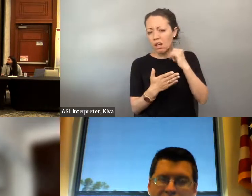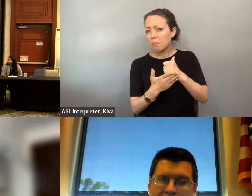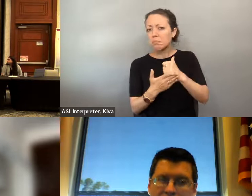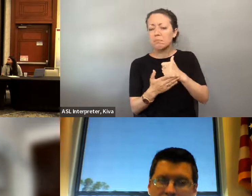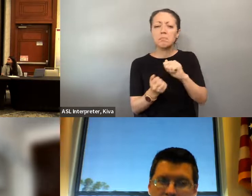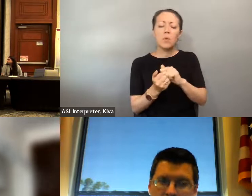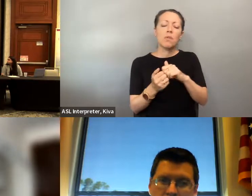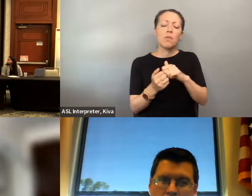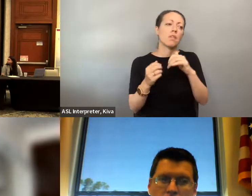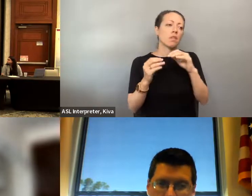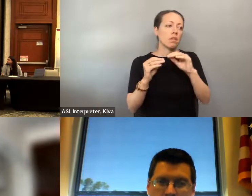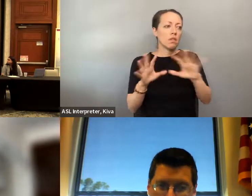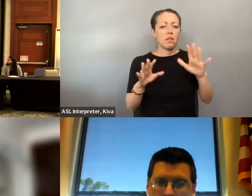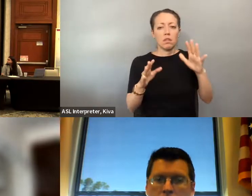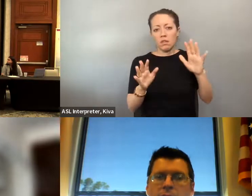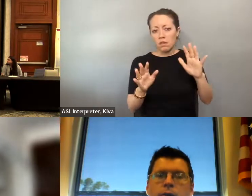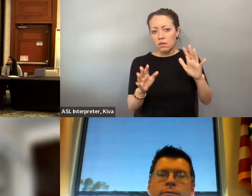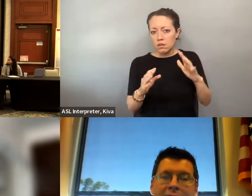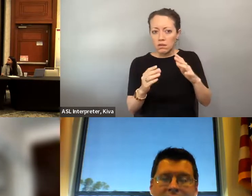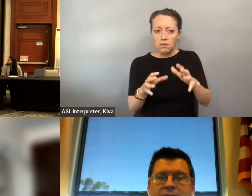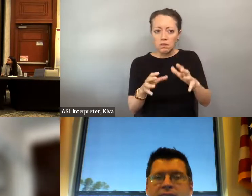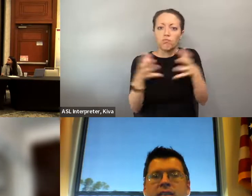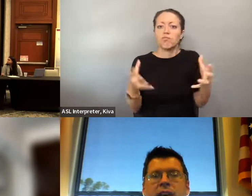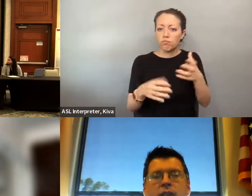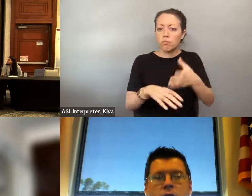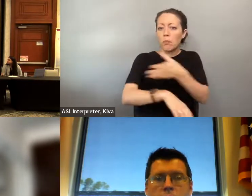various public places, but in terms of transportation, it